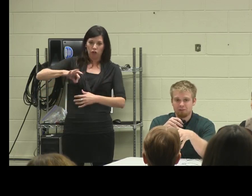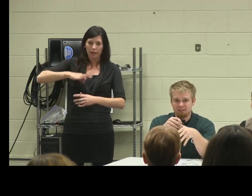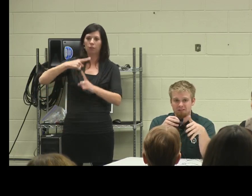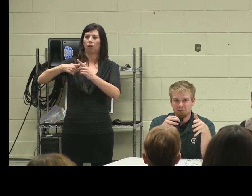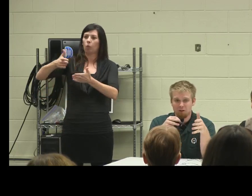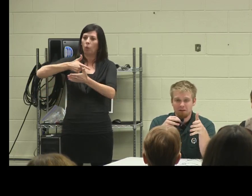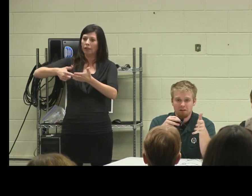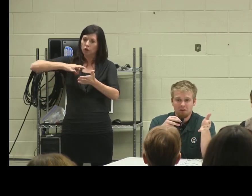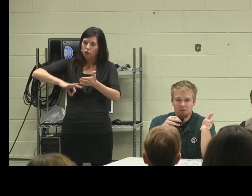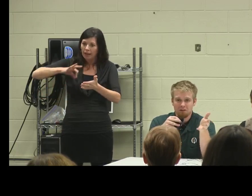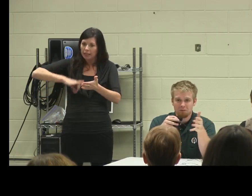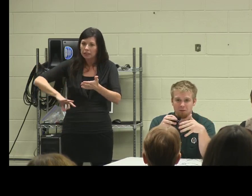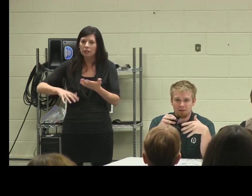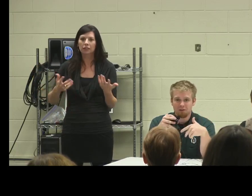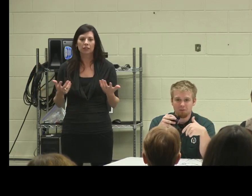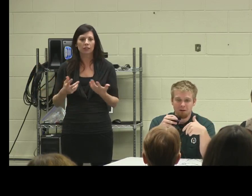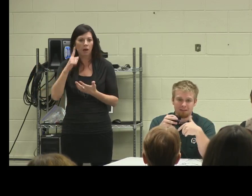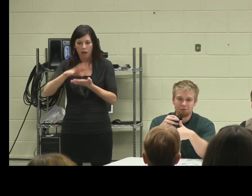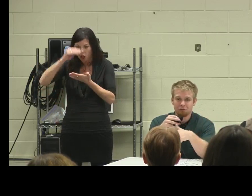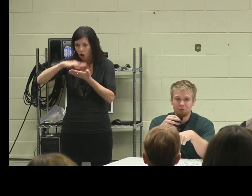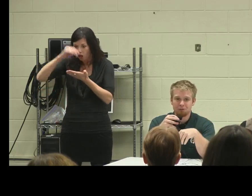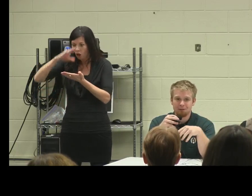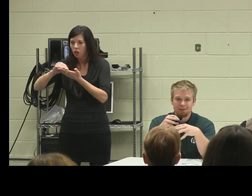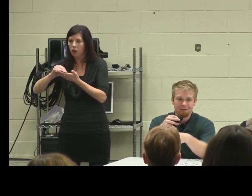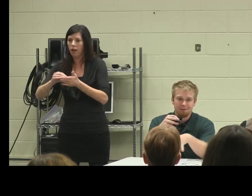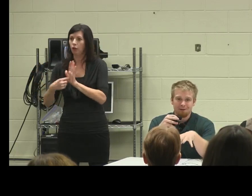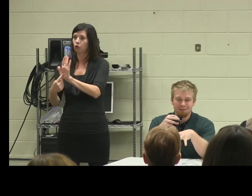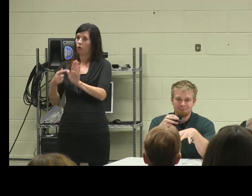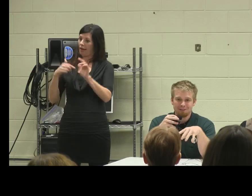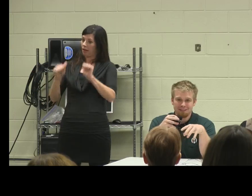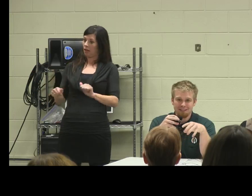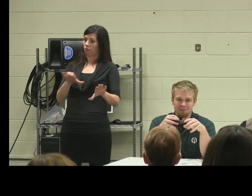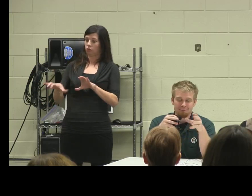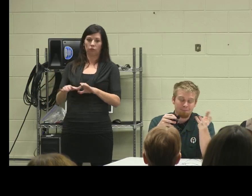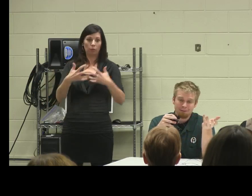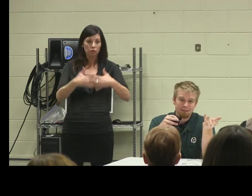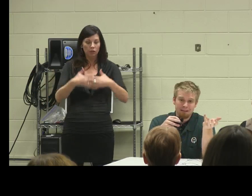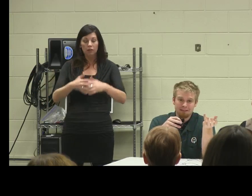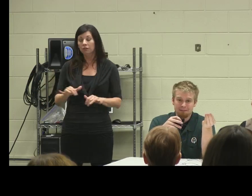because of what I learned, and what I was able to do on these machines, which made me realize that,